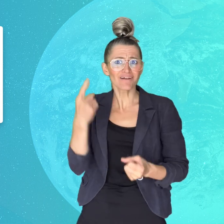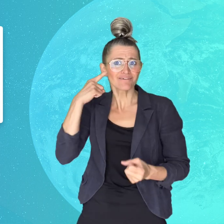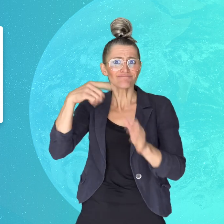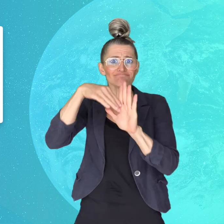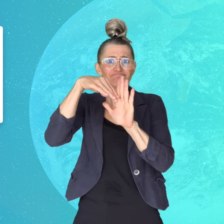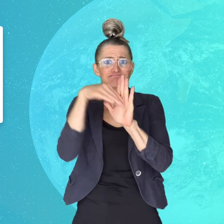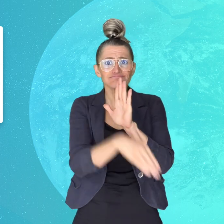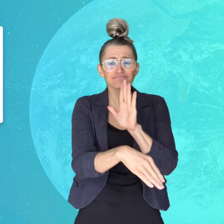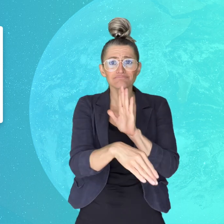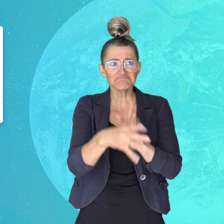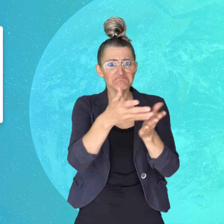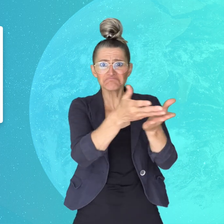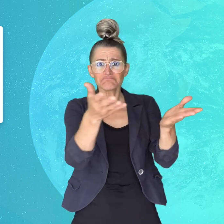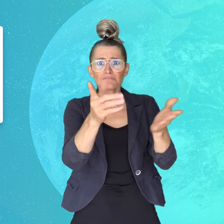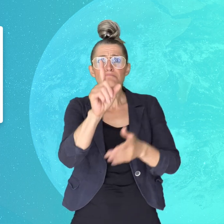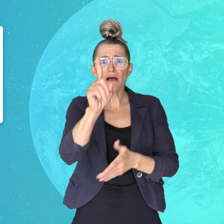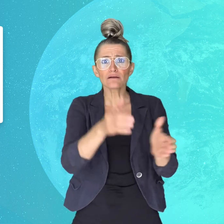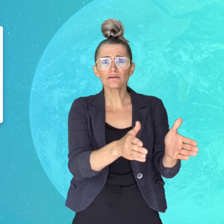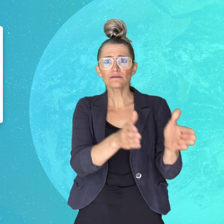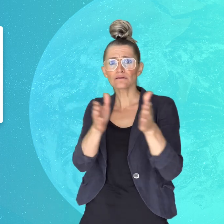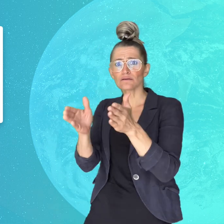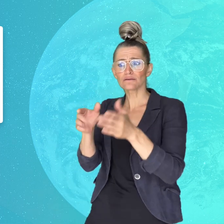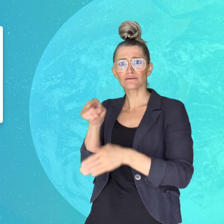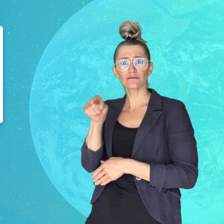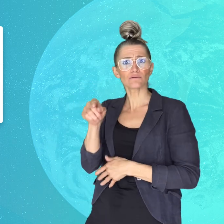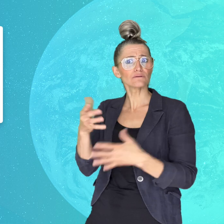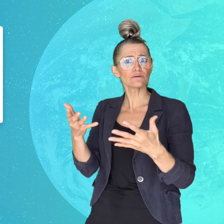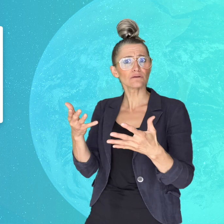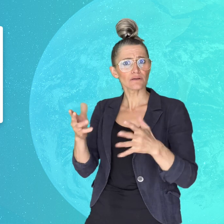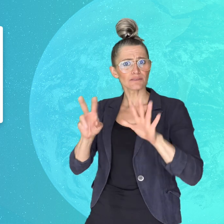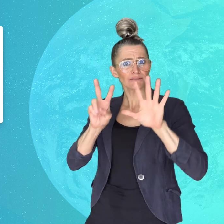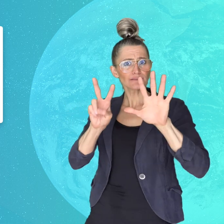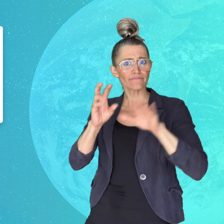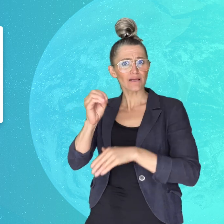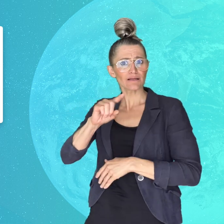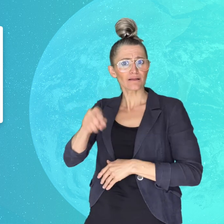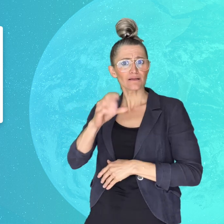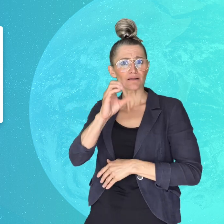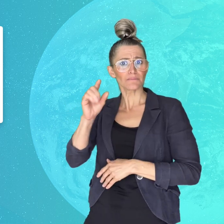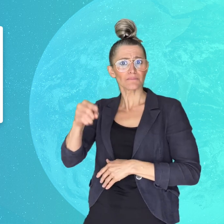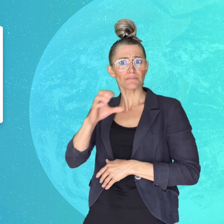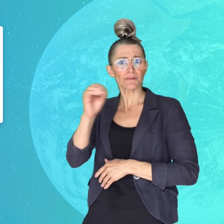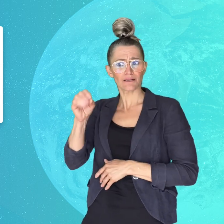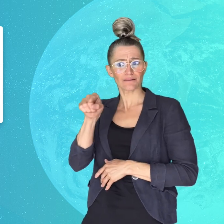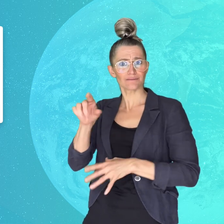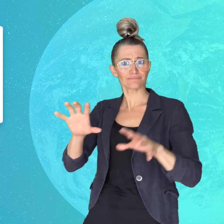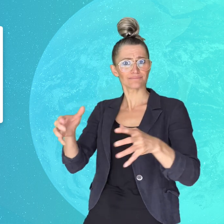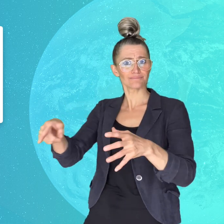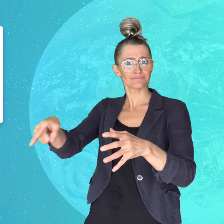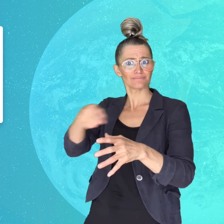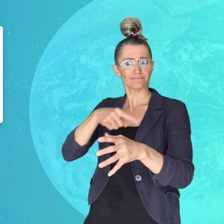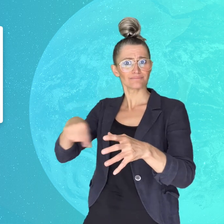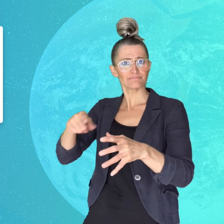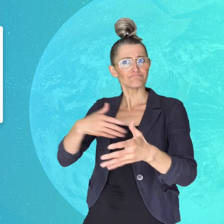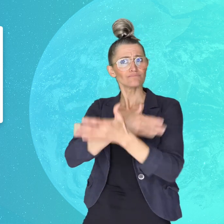to the 70 million group. This is the global population of people